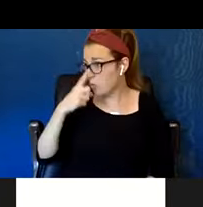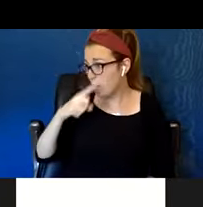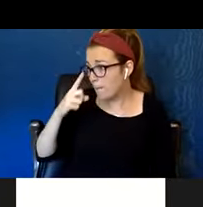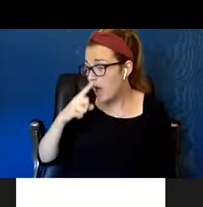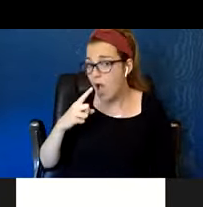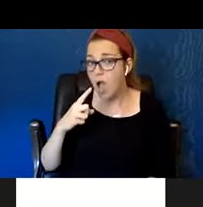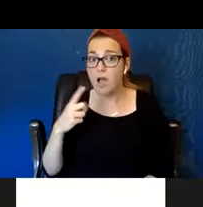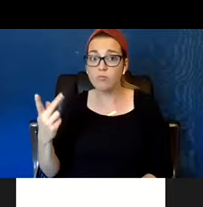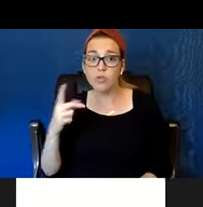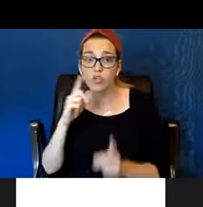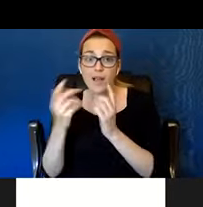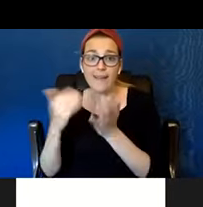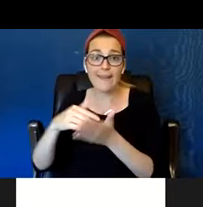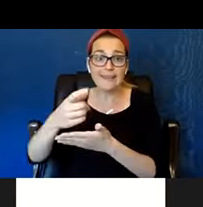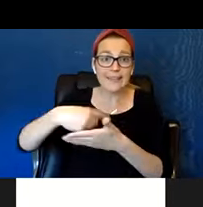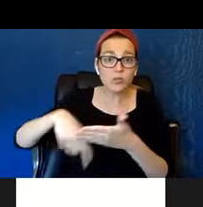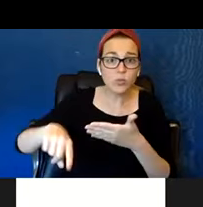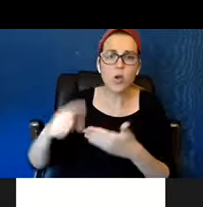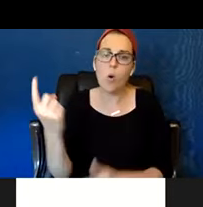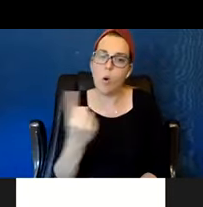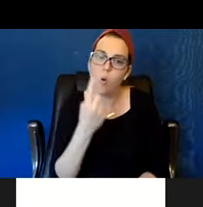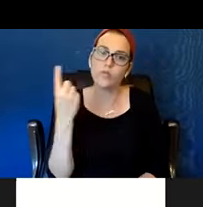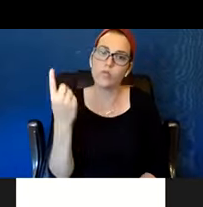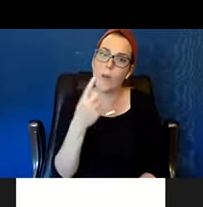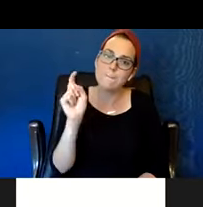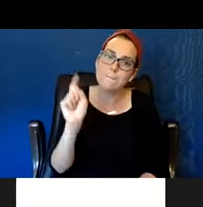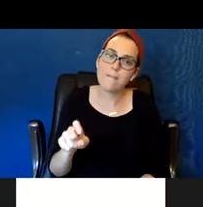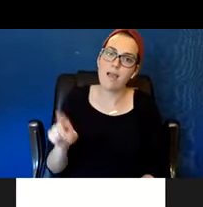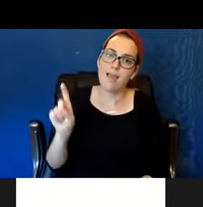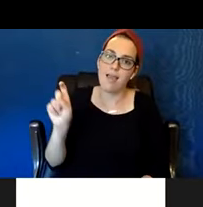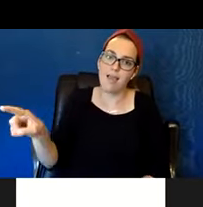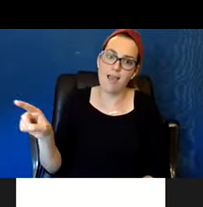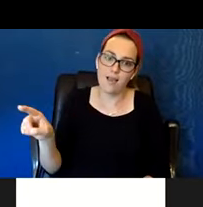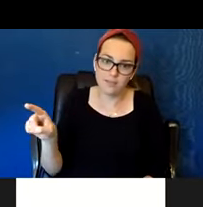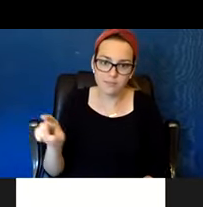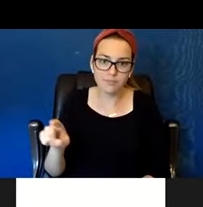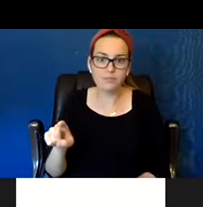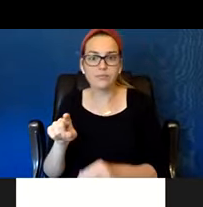The history of the client, including housing, treatment, incarceration.